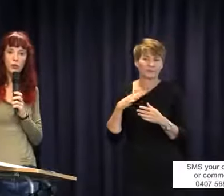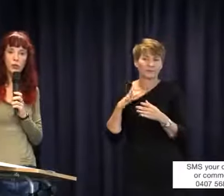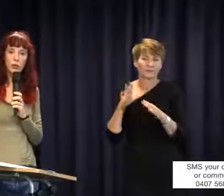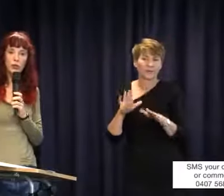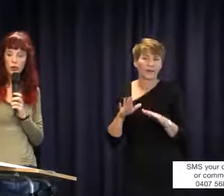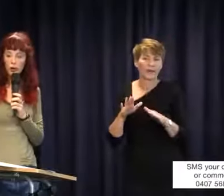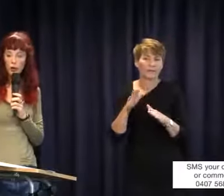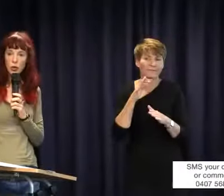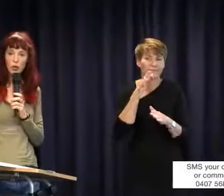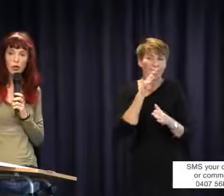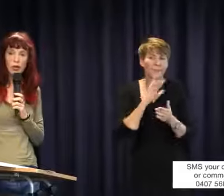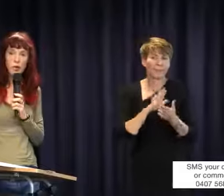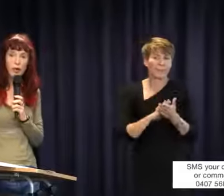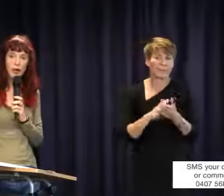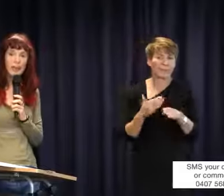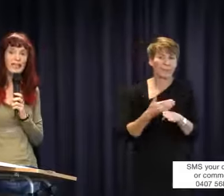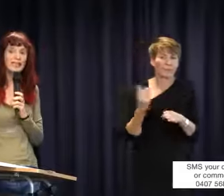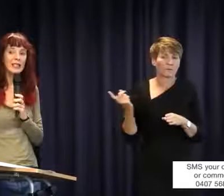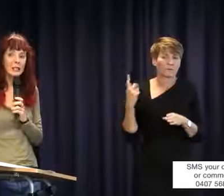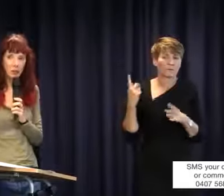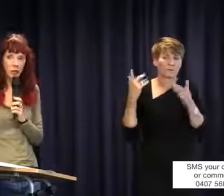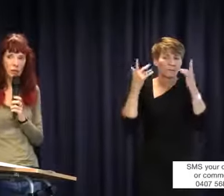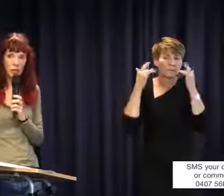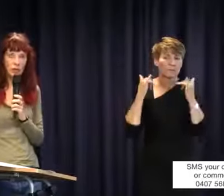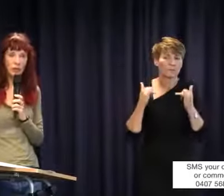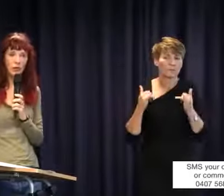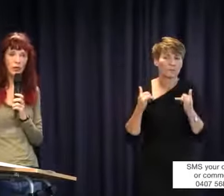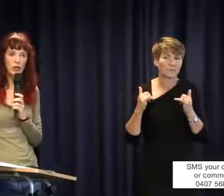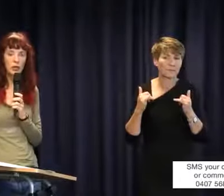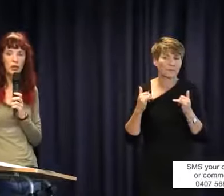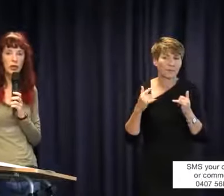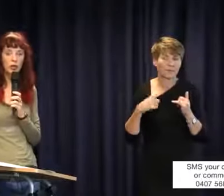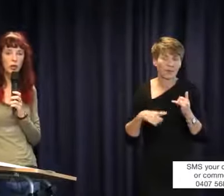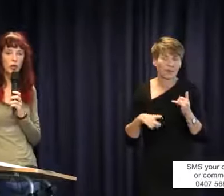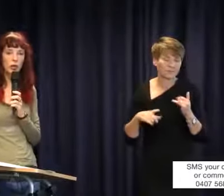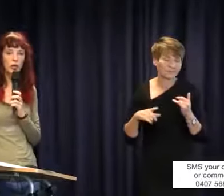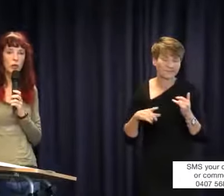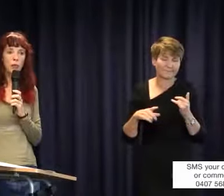to a legal step only because months and years go past. Some of the kids that I work with,